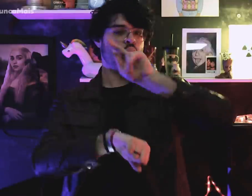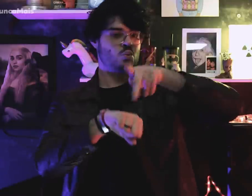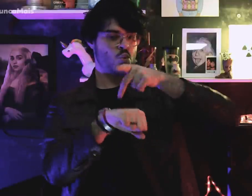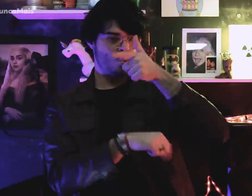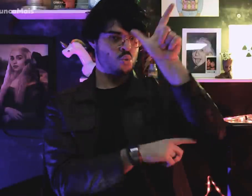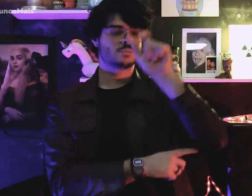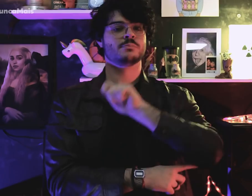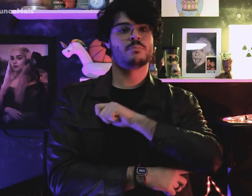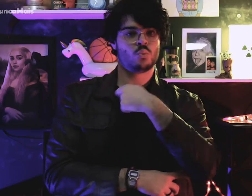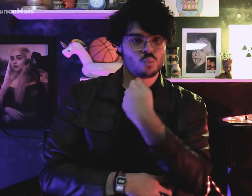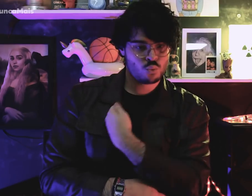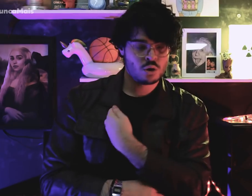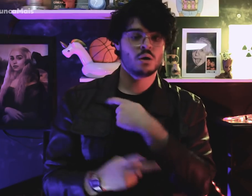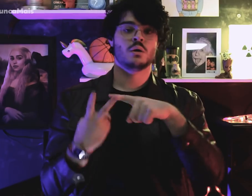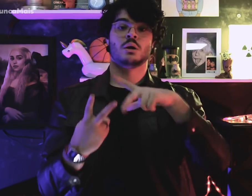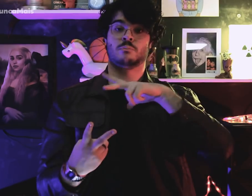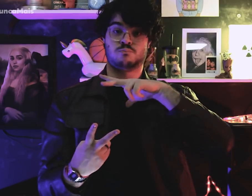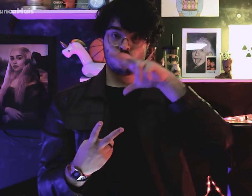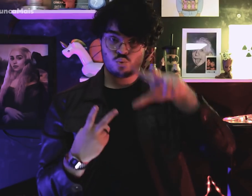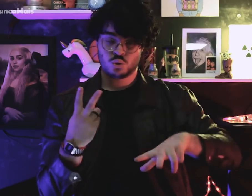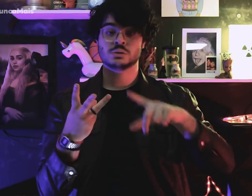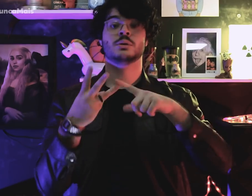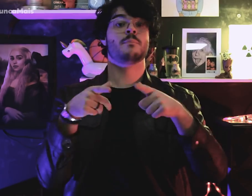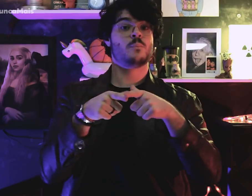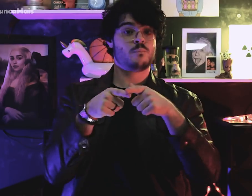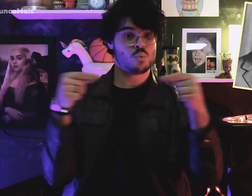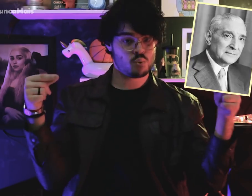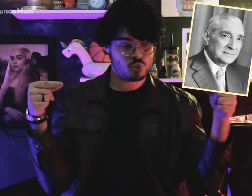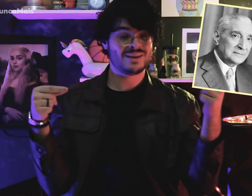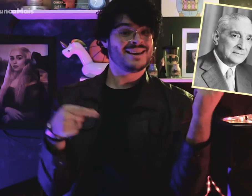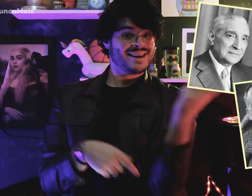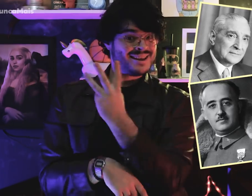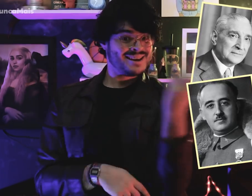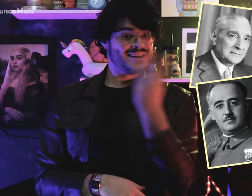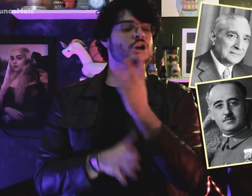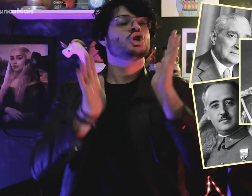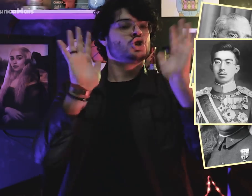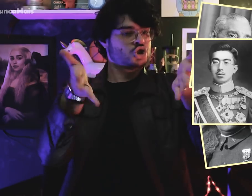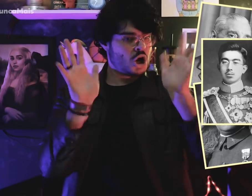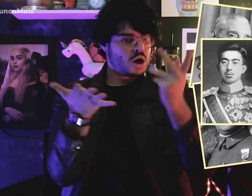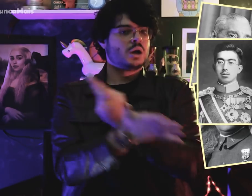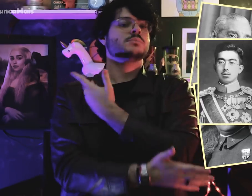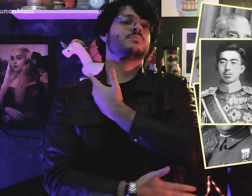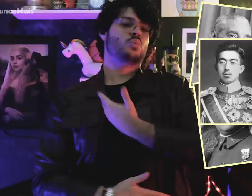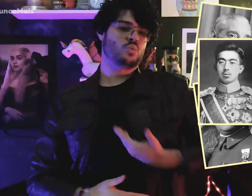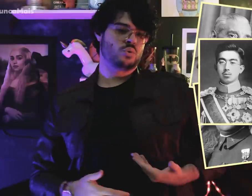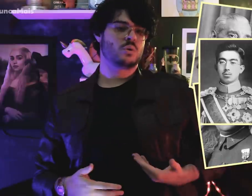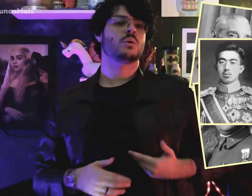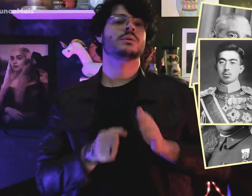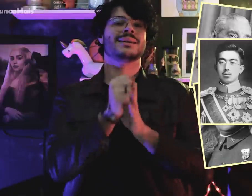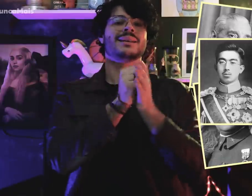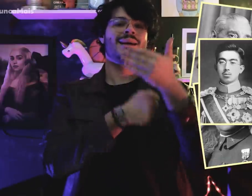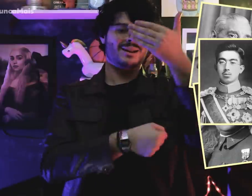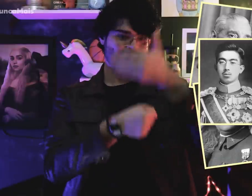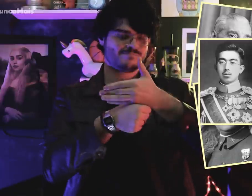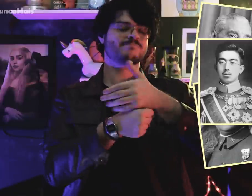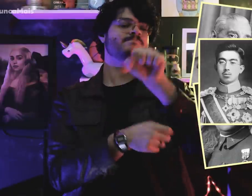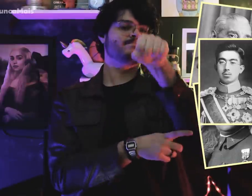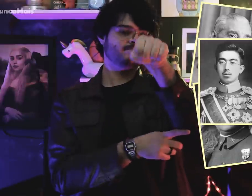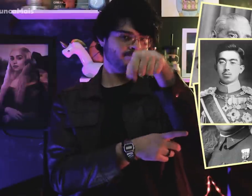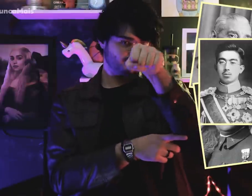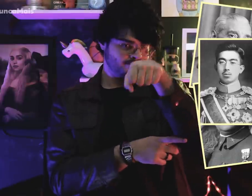In Spain, Portugal and Japan there was the fascist system.